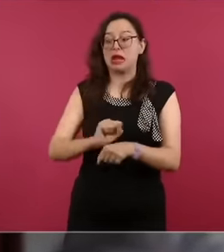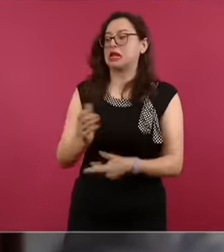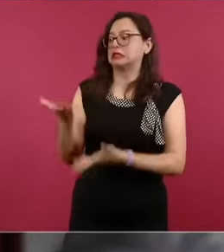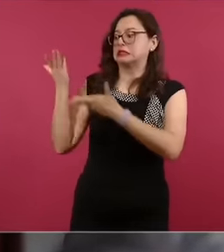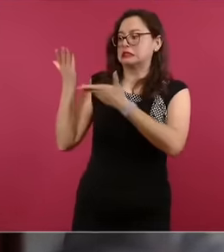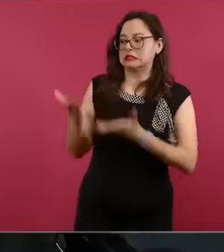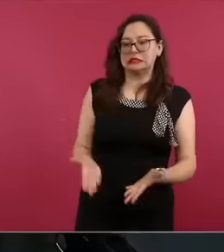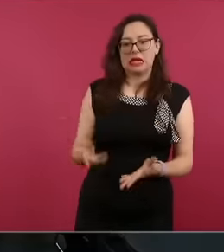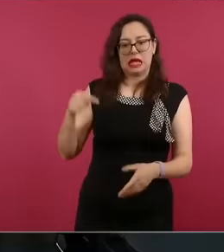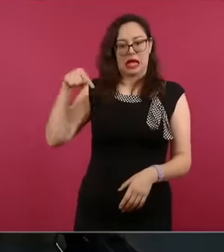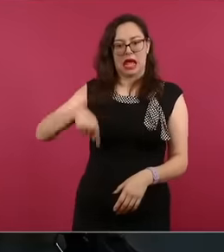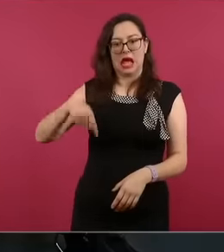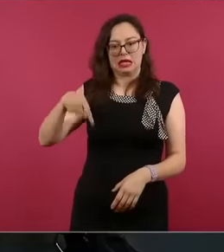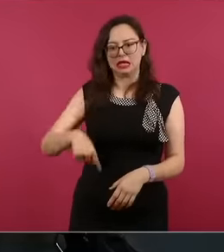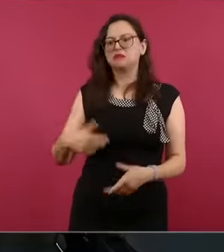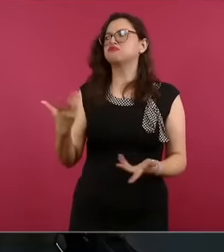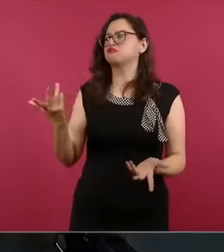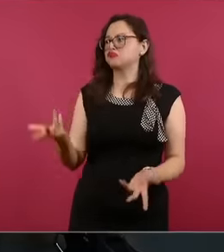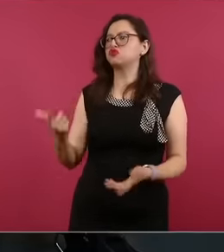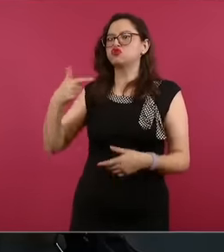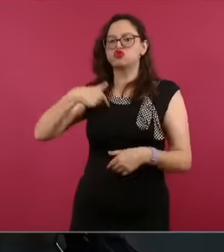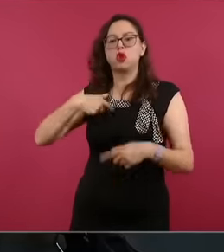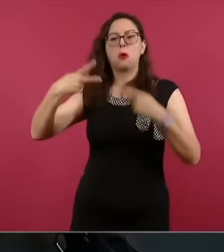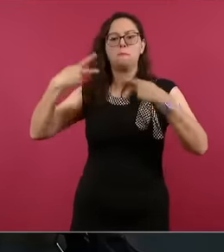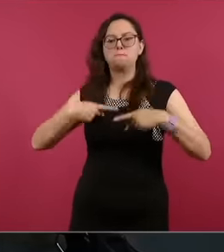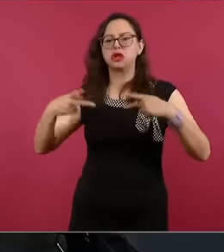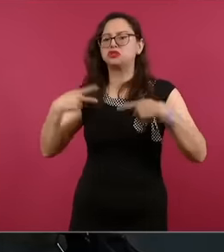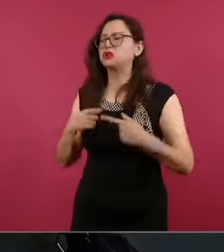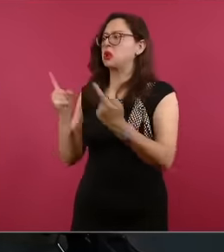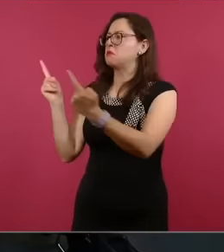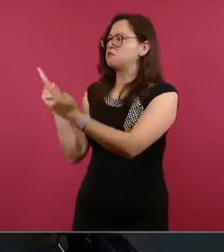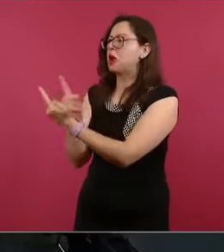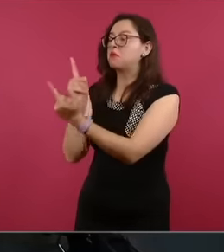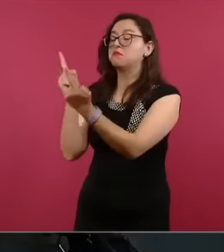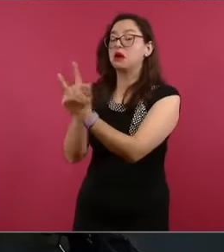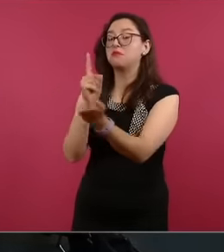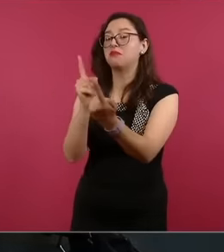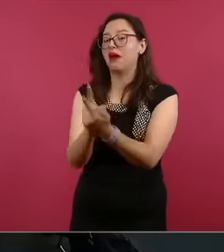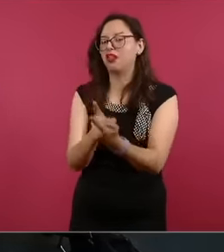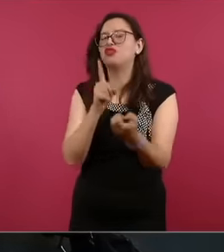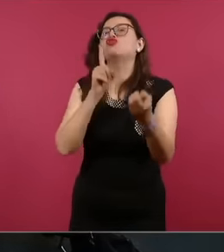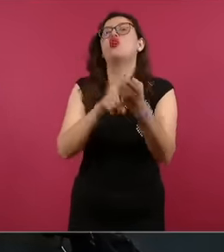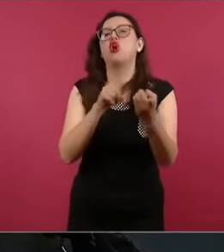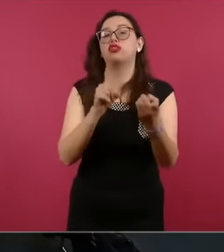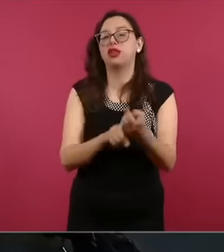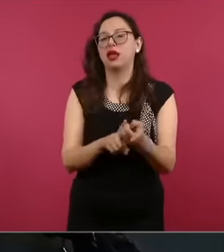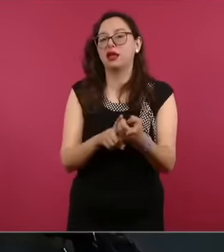going to have lunch at eat in the markets where the essence of the town is, I always go to these